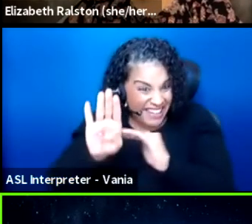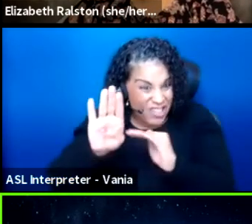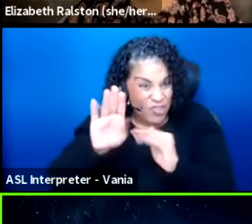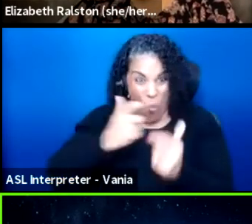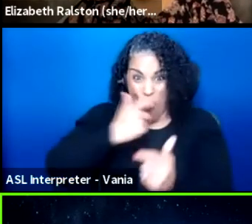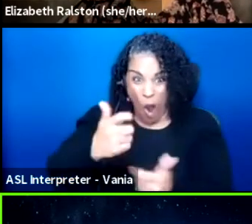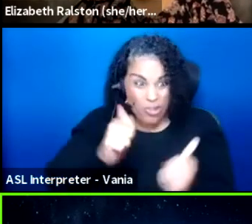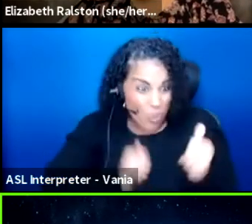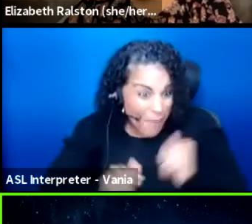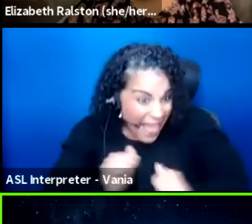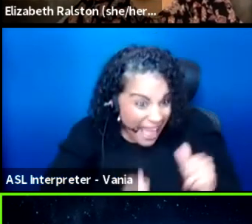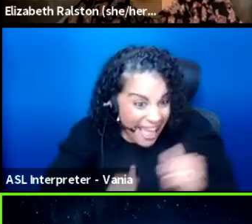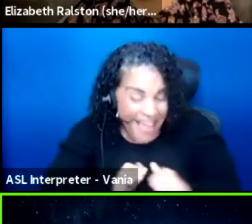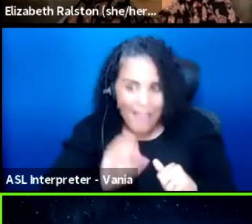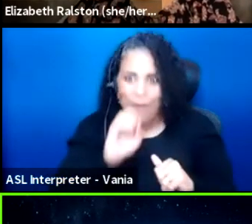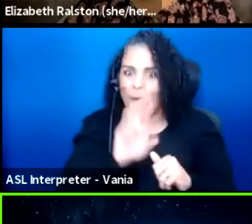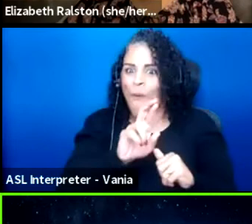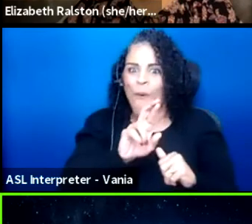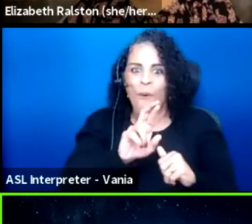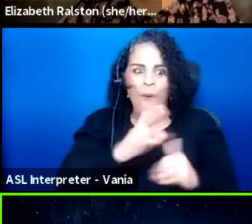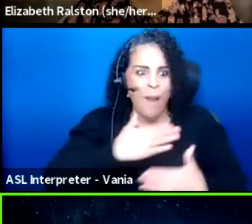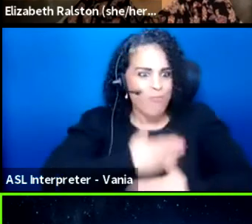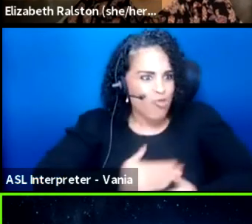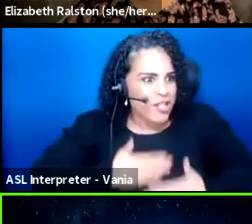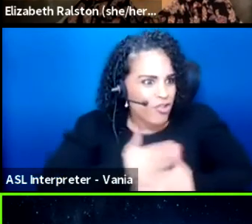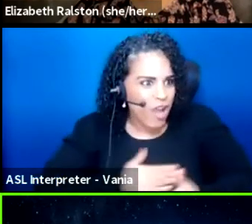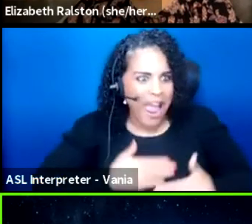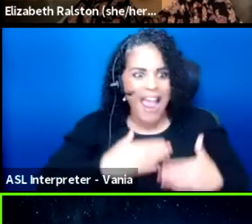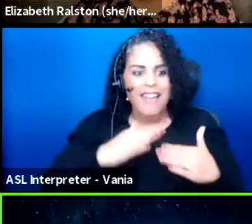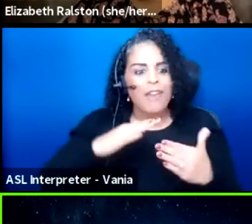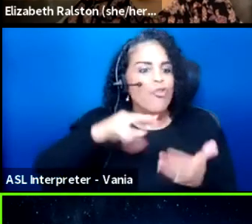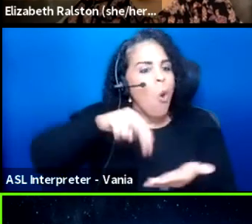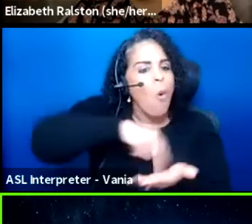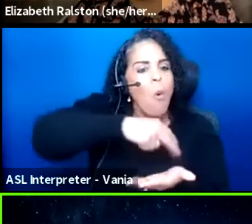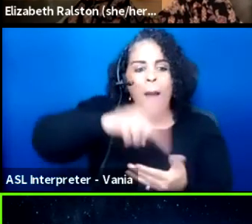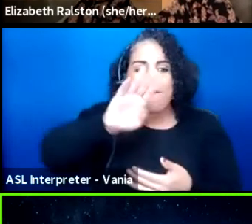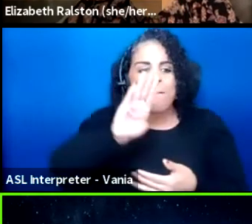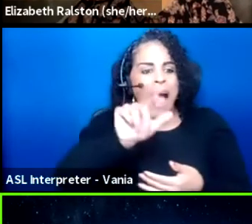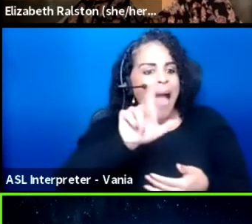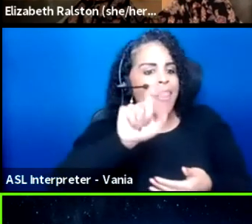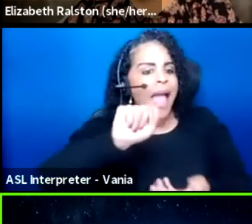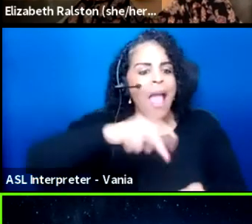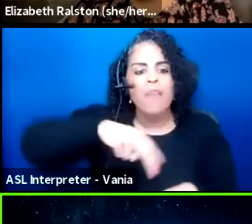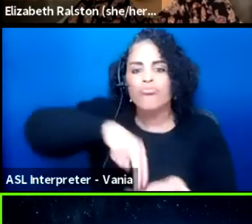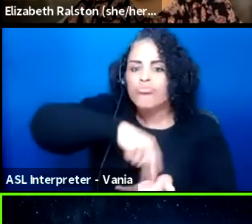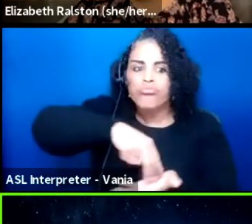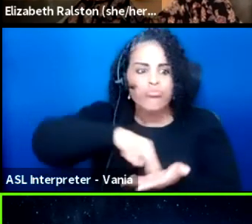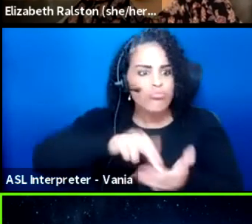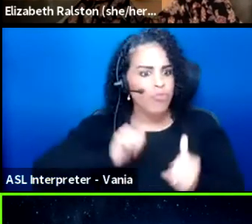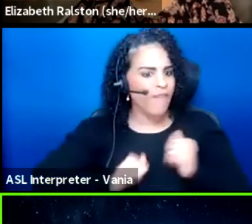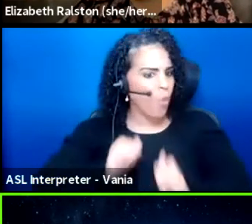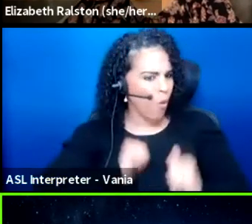or appreciate a ballet performance. I think that, I think that is something,